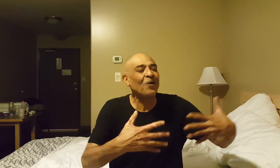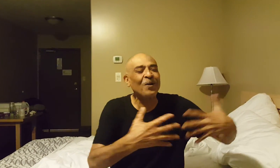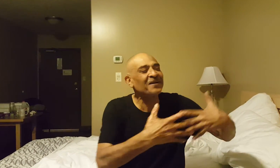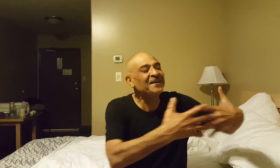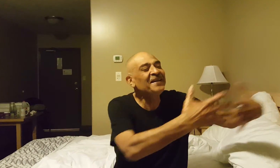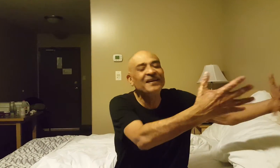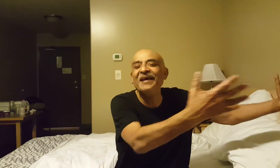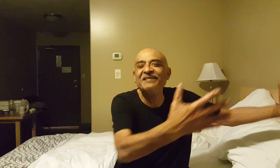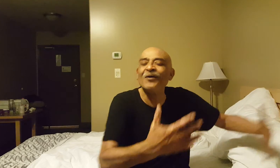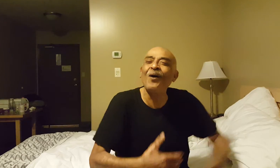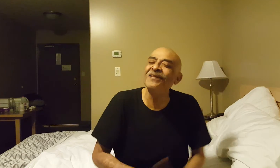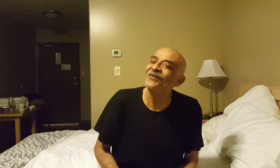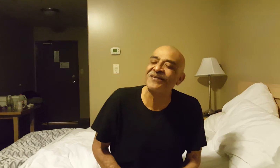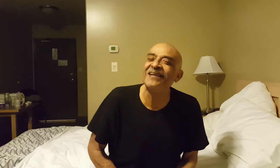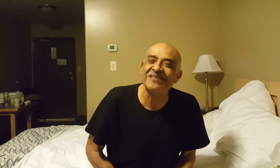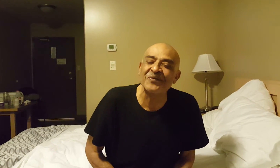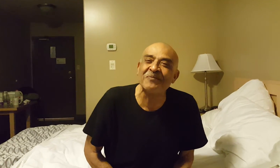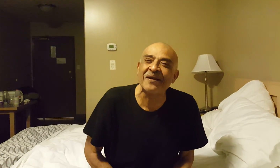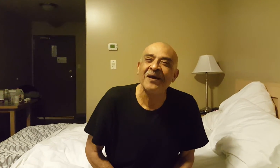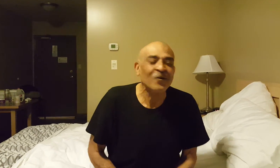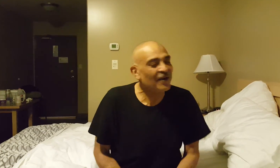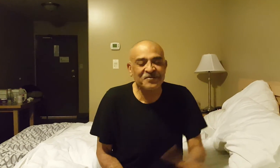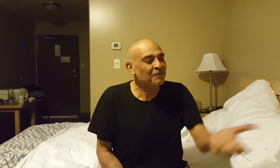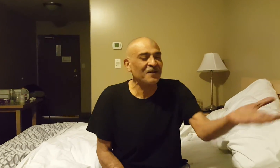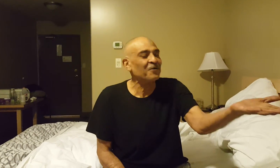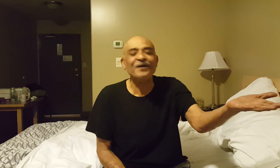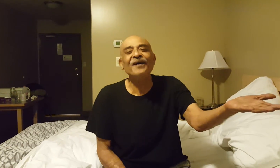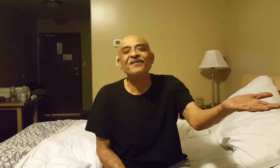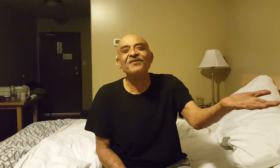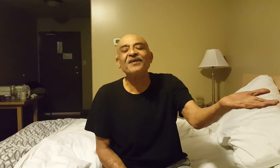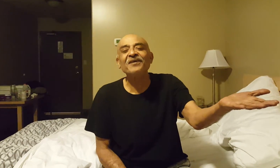all the cleaning ladies. At all these hotels that we have been, we haven't tipped anybody else really,